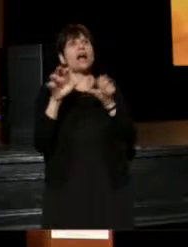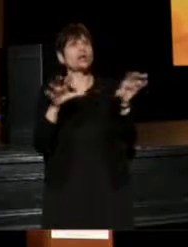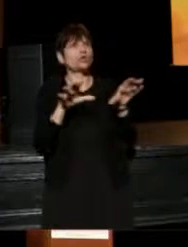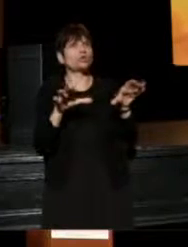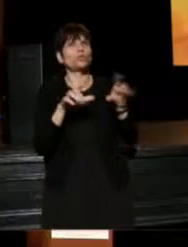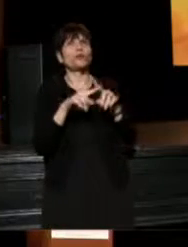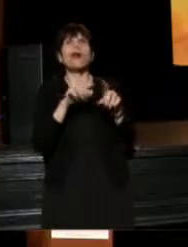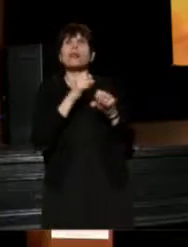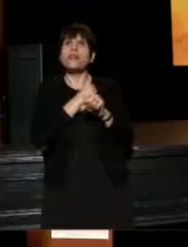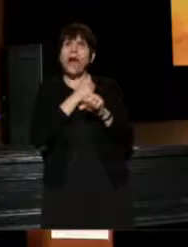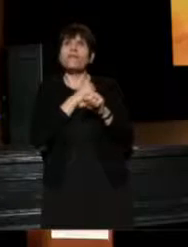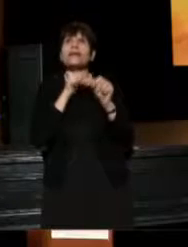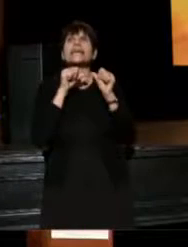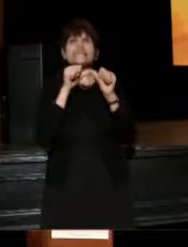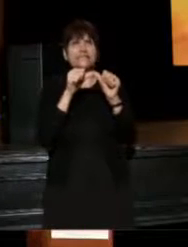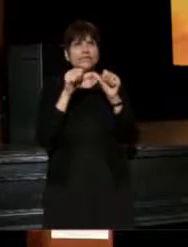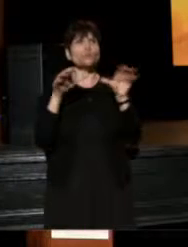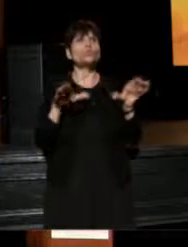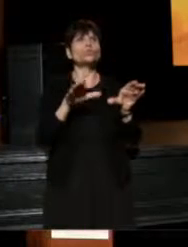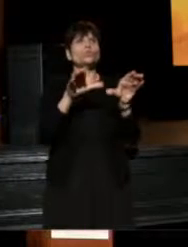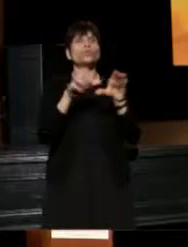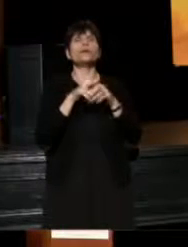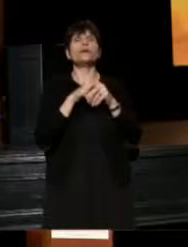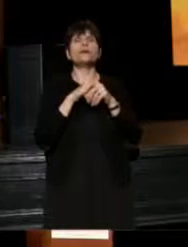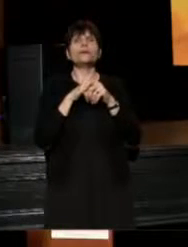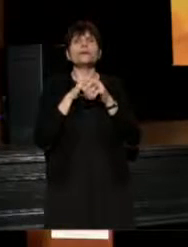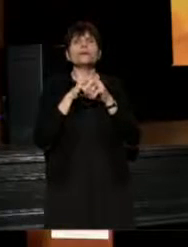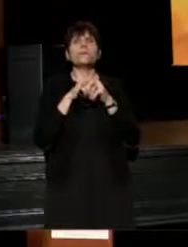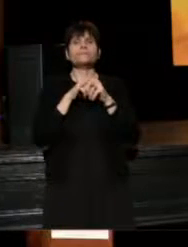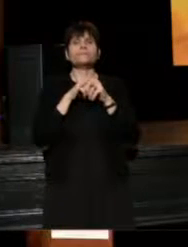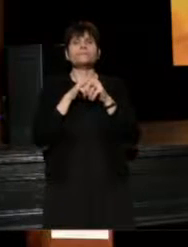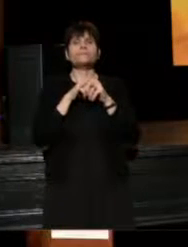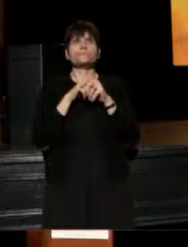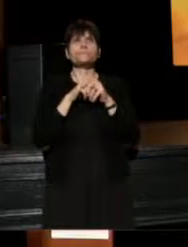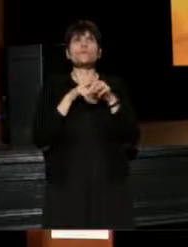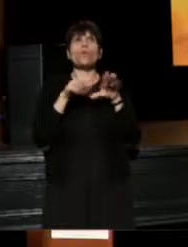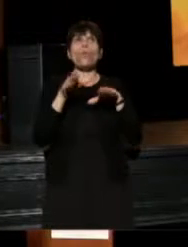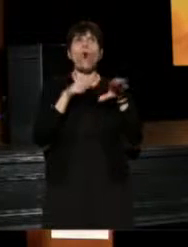and I will continue to do, is to walk to talk, or do the work.